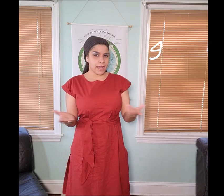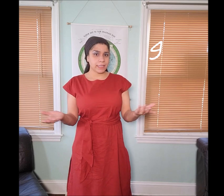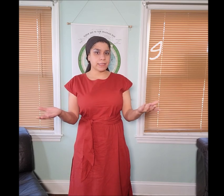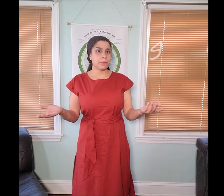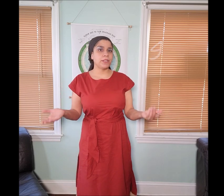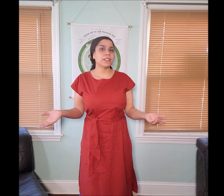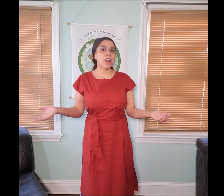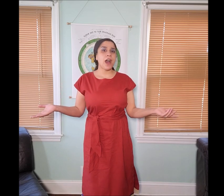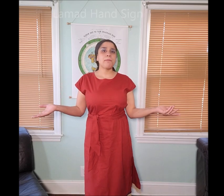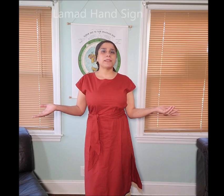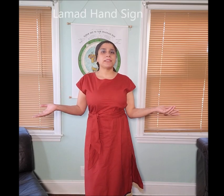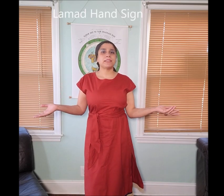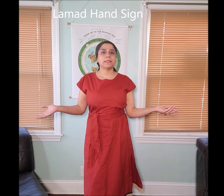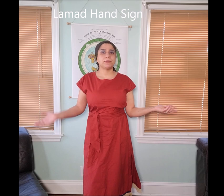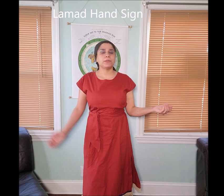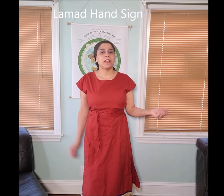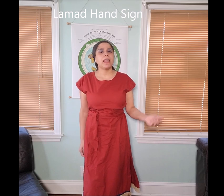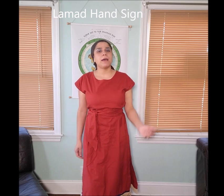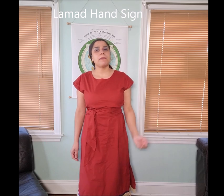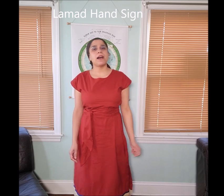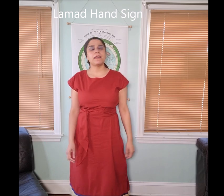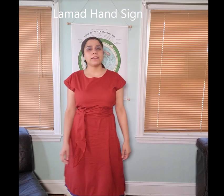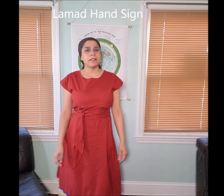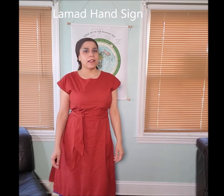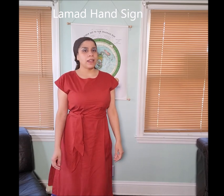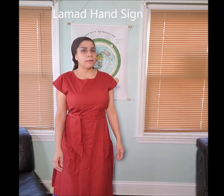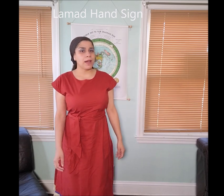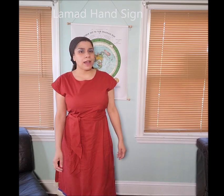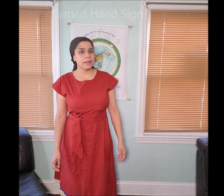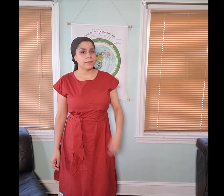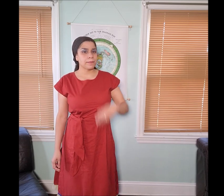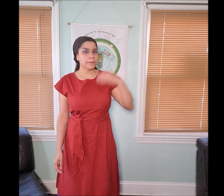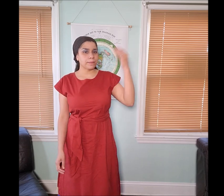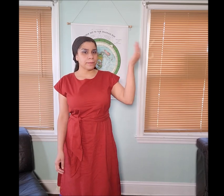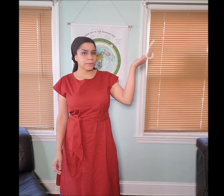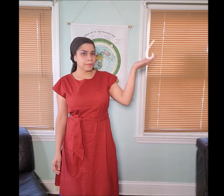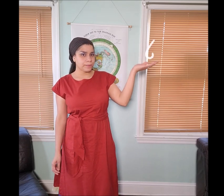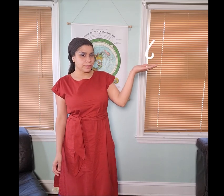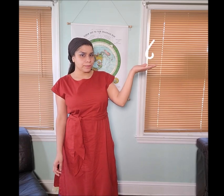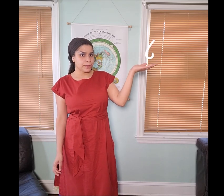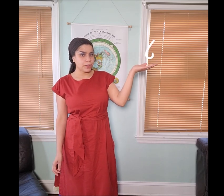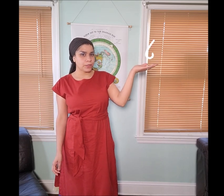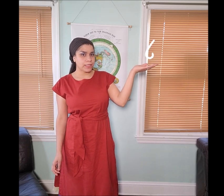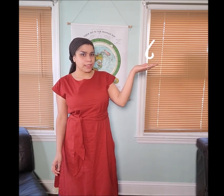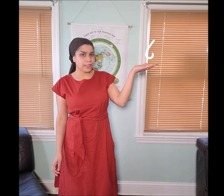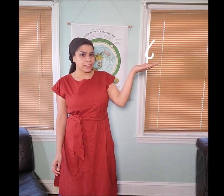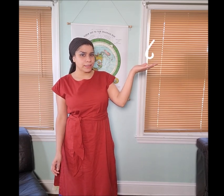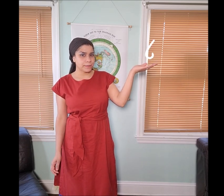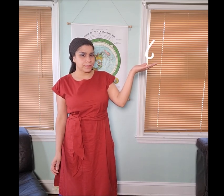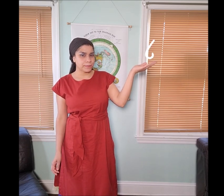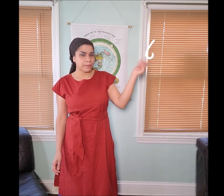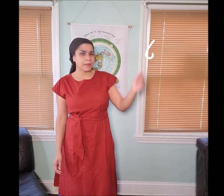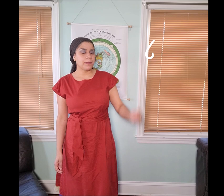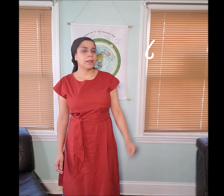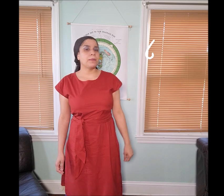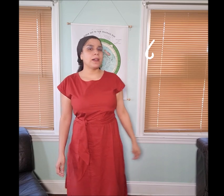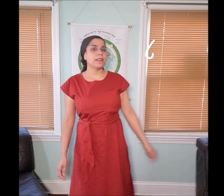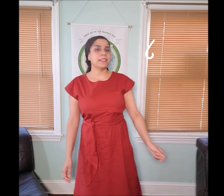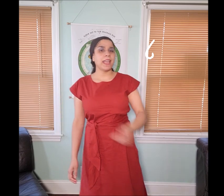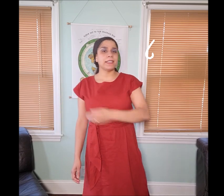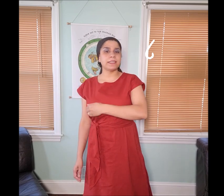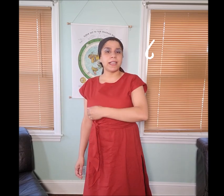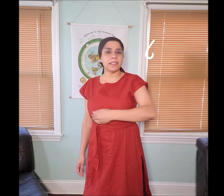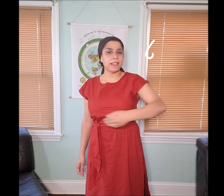The next symbol is an opposite symbol - “lamad” looks like this, “lamad” is hand signed